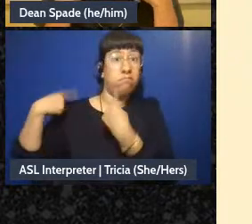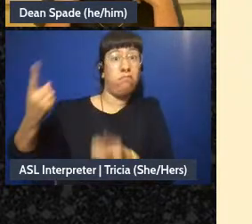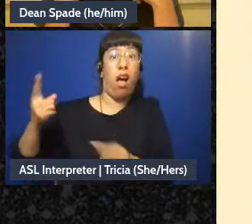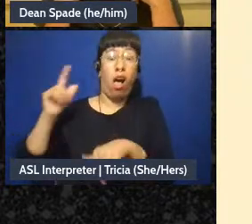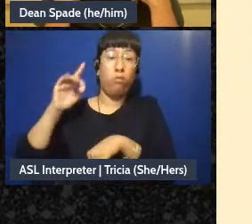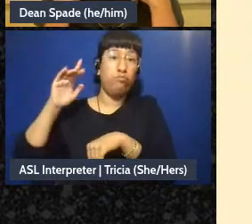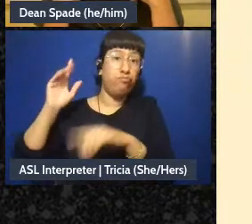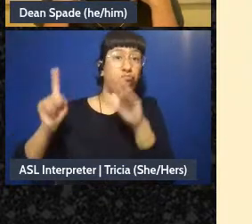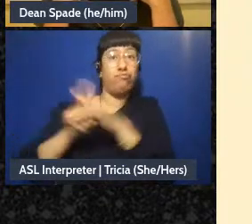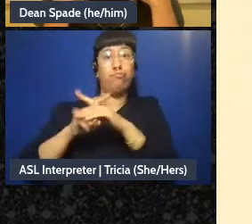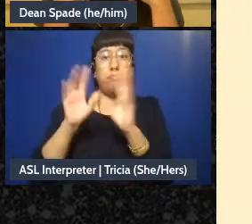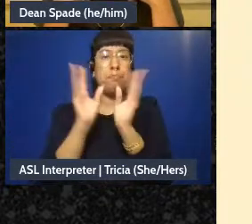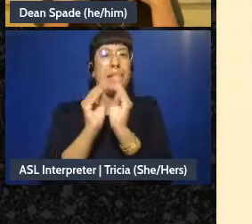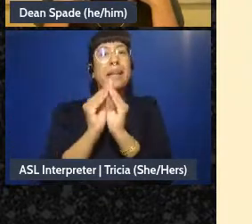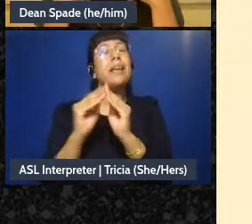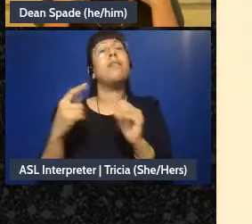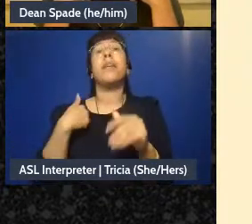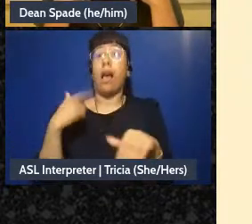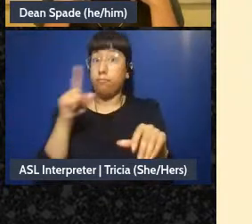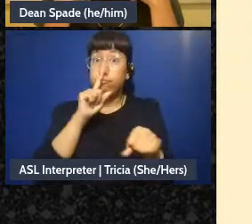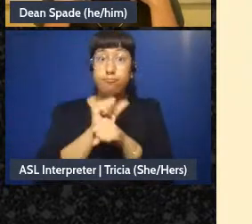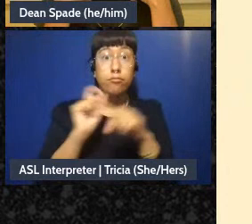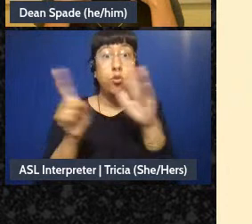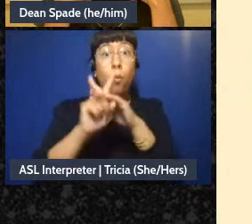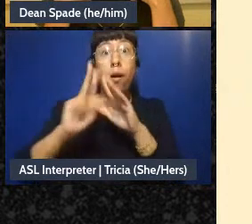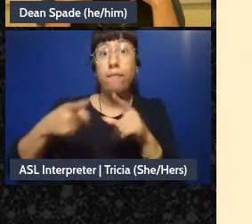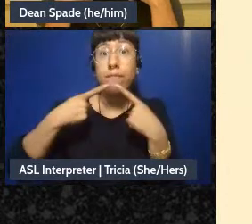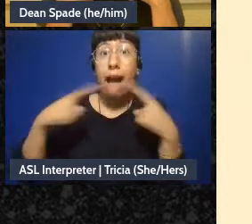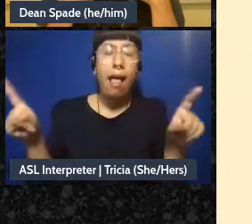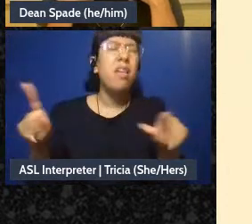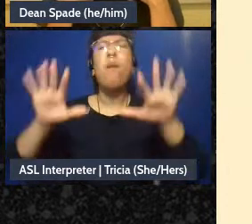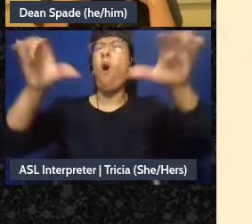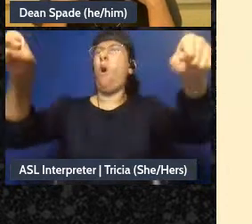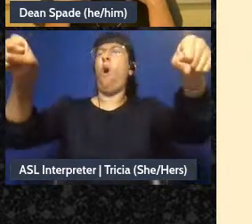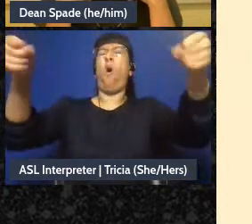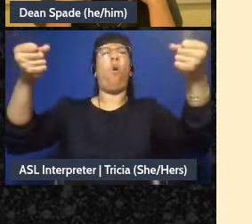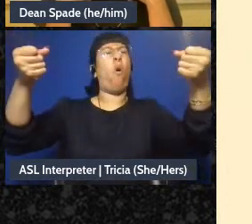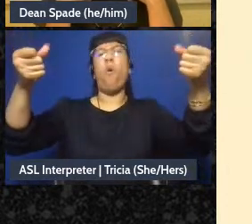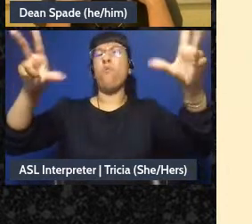and bring the group to a screeching halt. So how do we have some kind of clarity around,